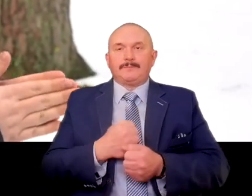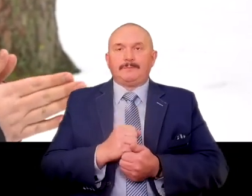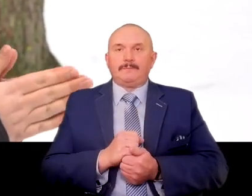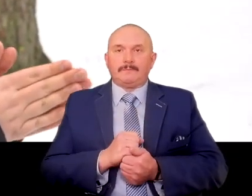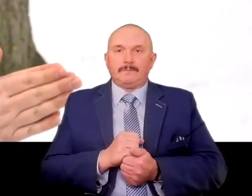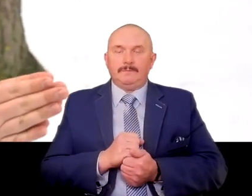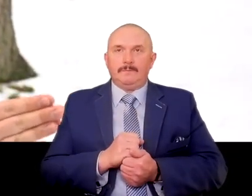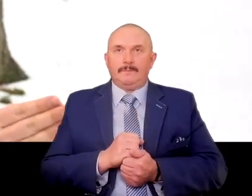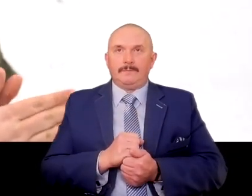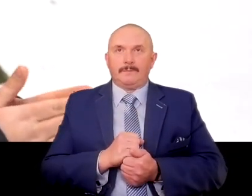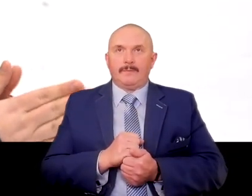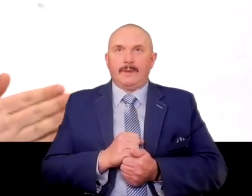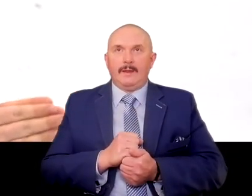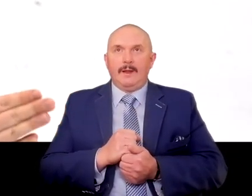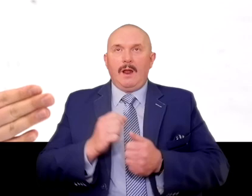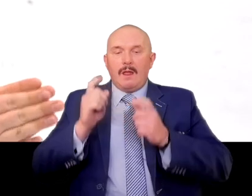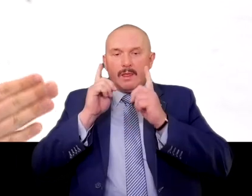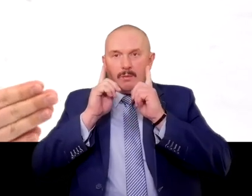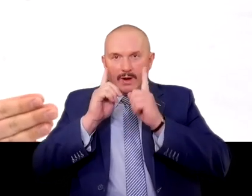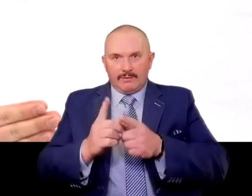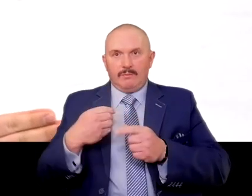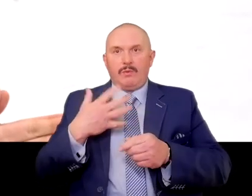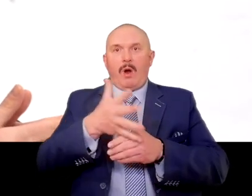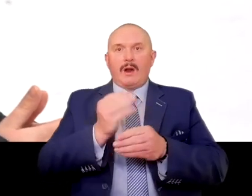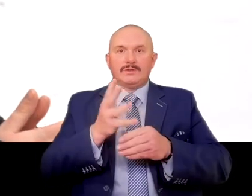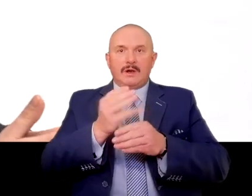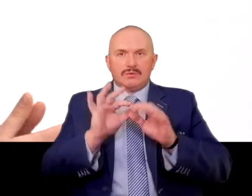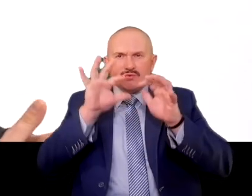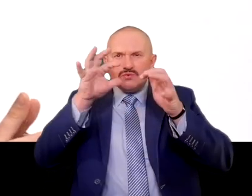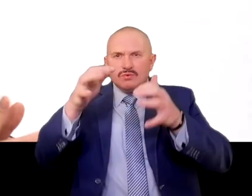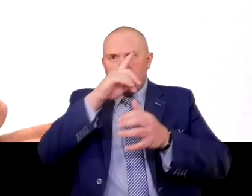In fact mass arrests of Polish population in Pomerania,